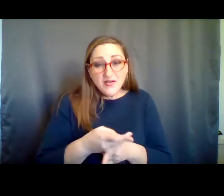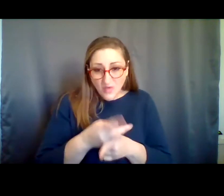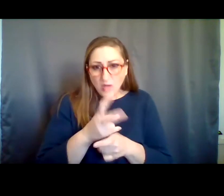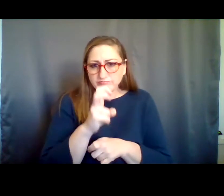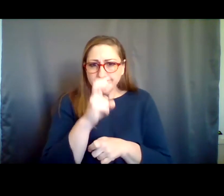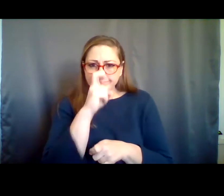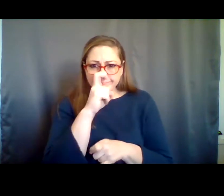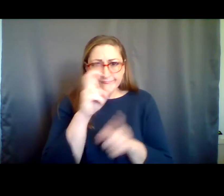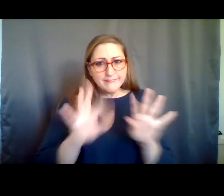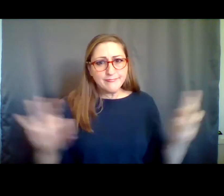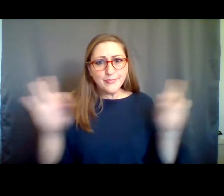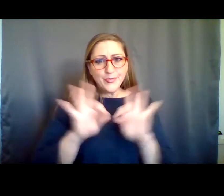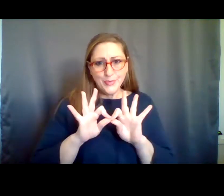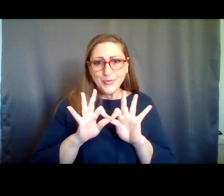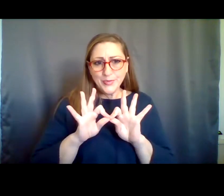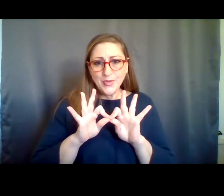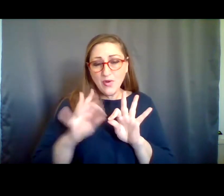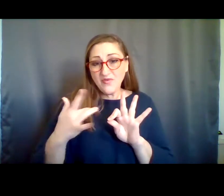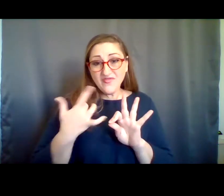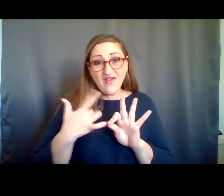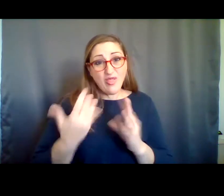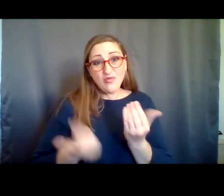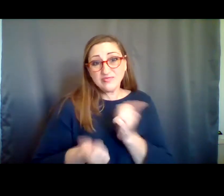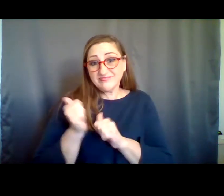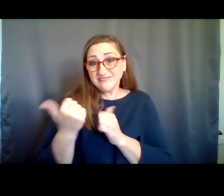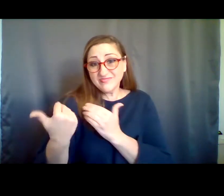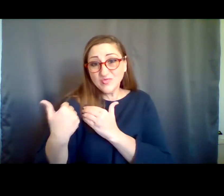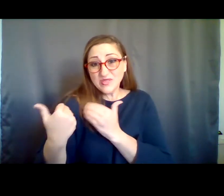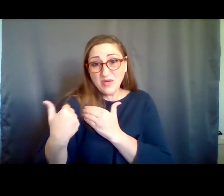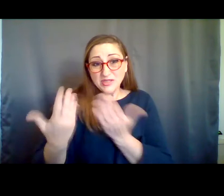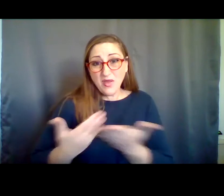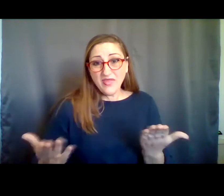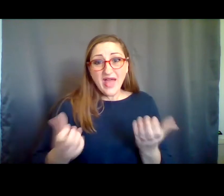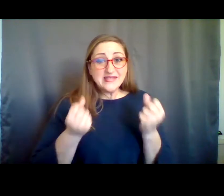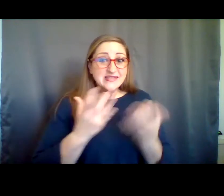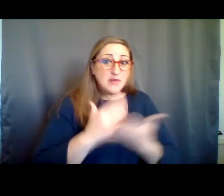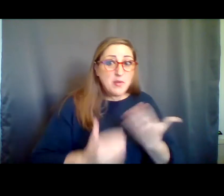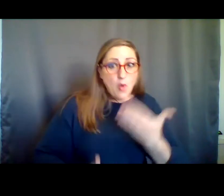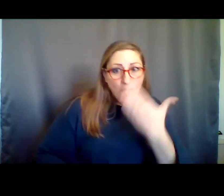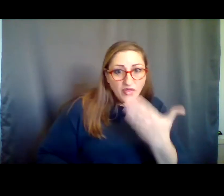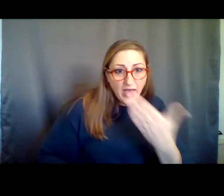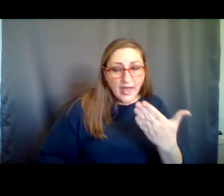has felt like the responsible thing to do. I will say, you know, there have been many that have expressed gratitude for